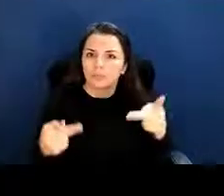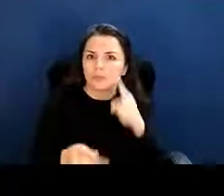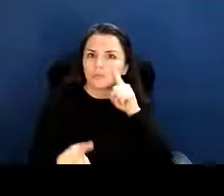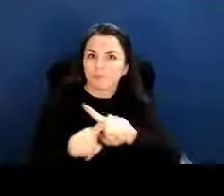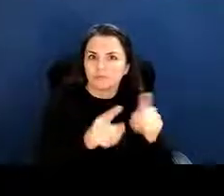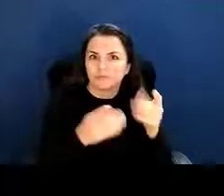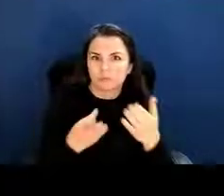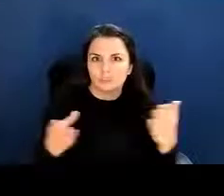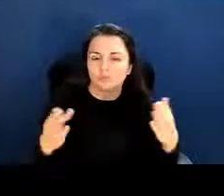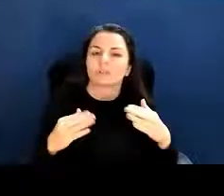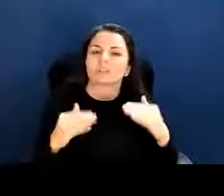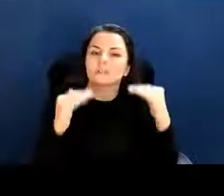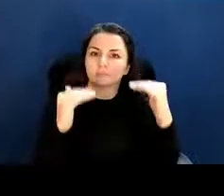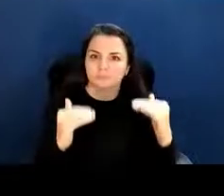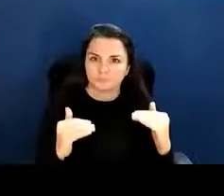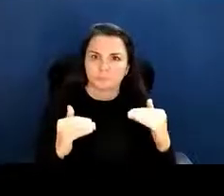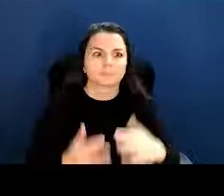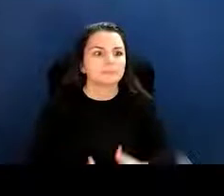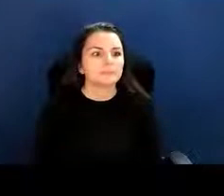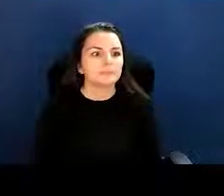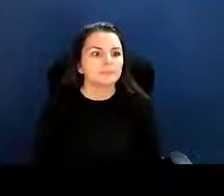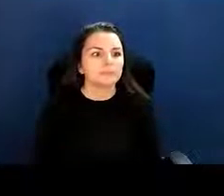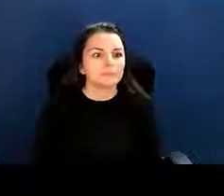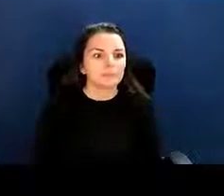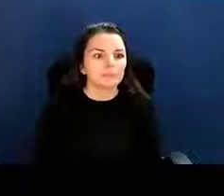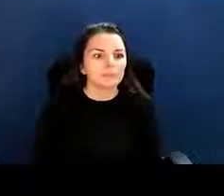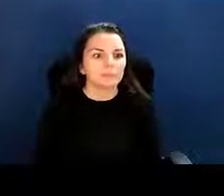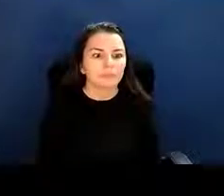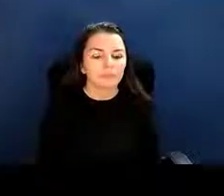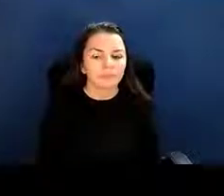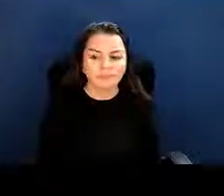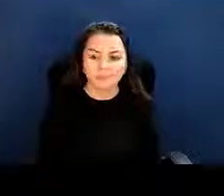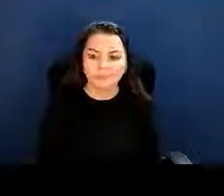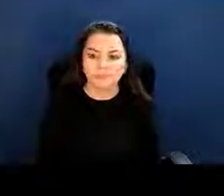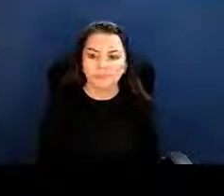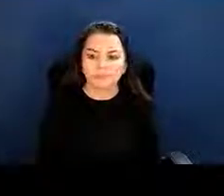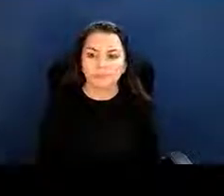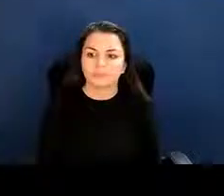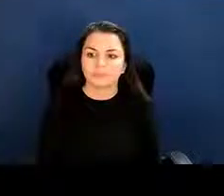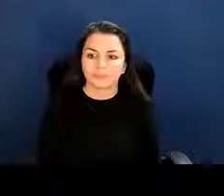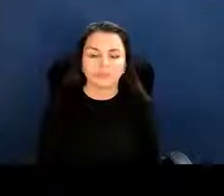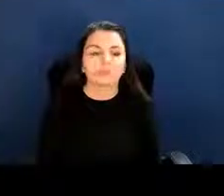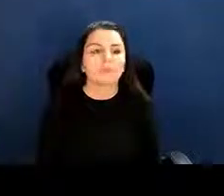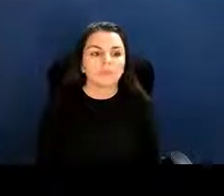Next slide, please. The NIH grants home page,